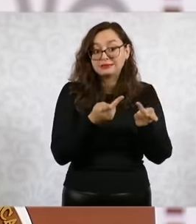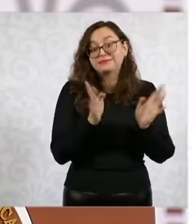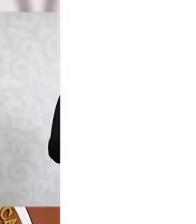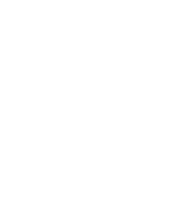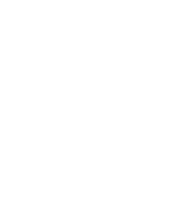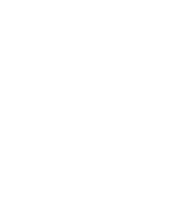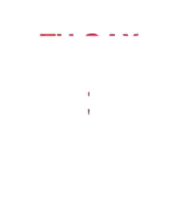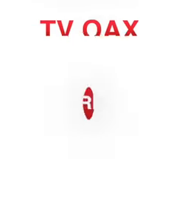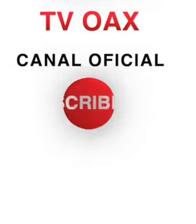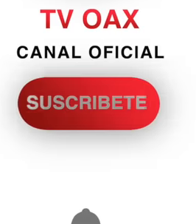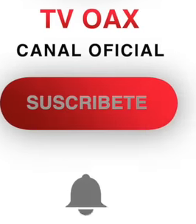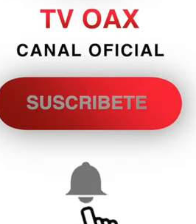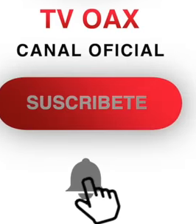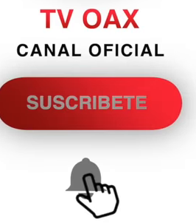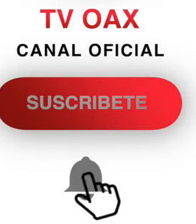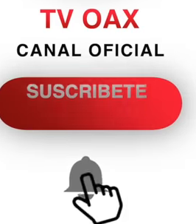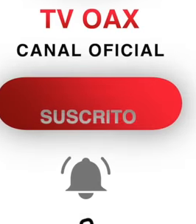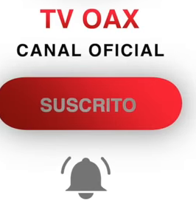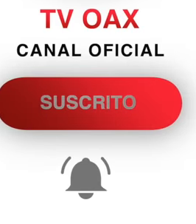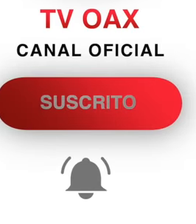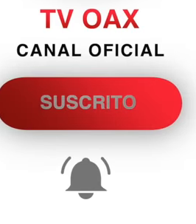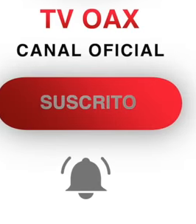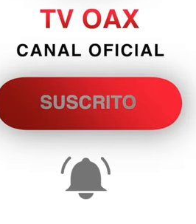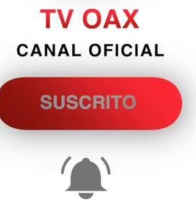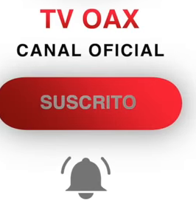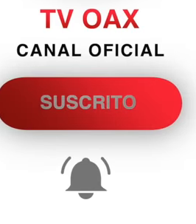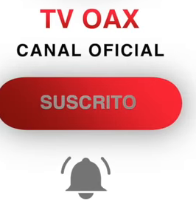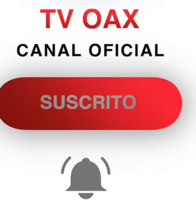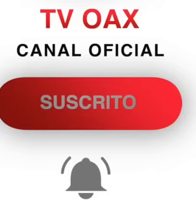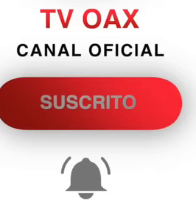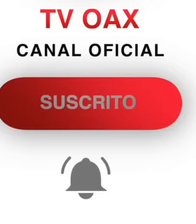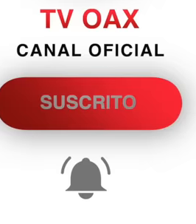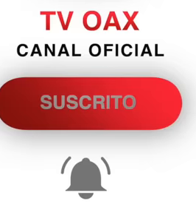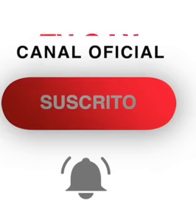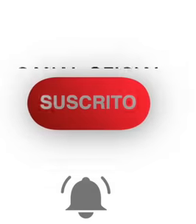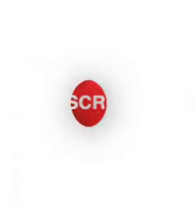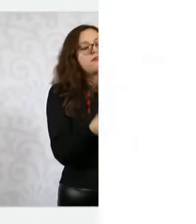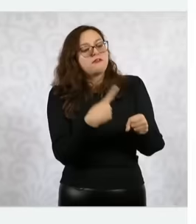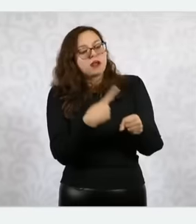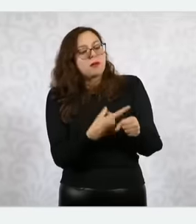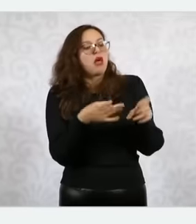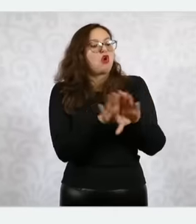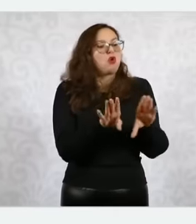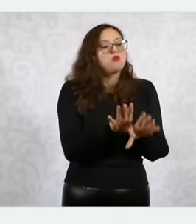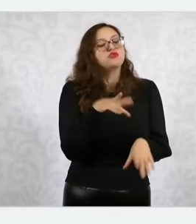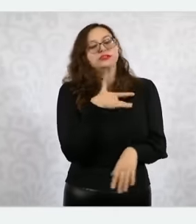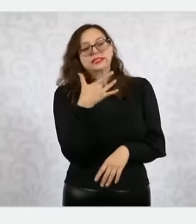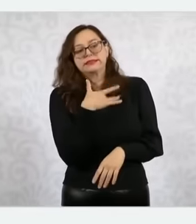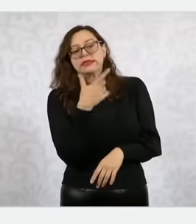by the IMS to ask them what their illnesses are, what medications they